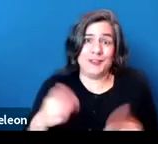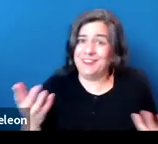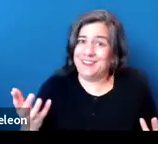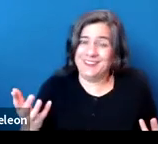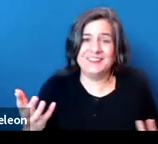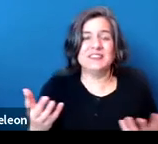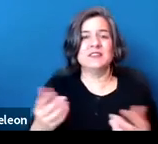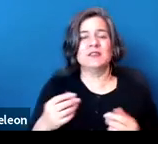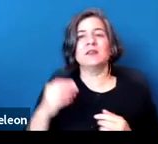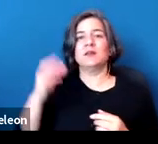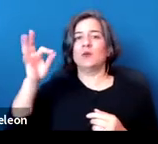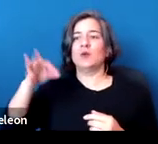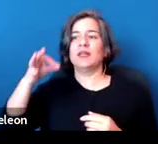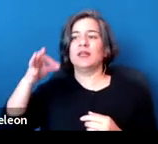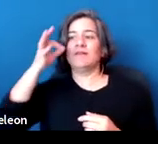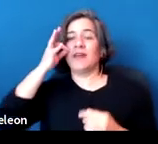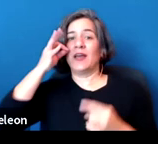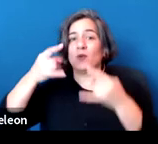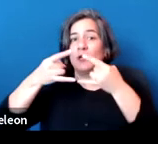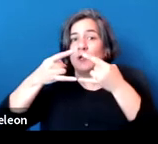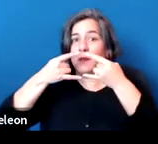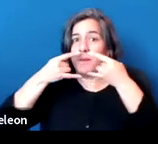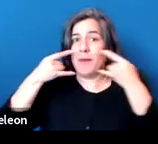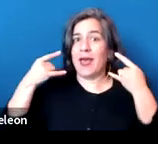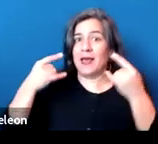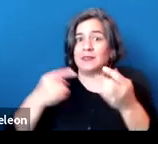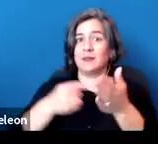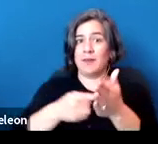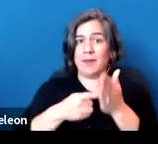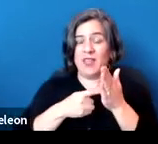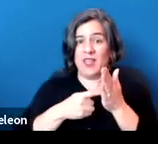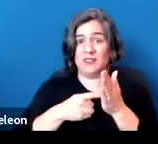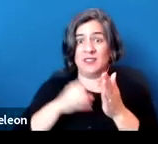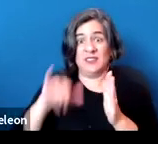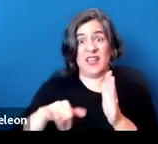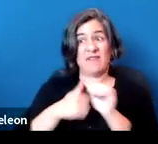And then there's this very strange provision, or at least strangely placed provision,